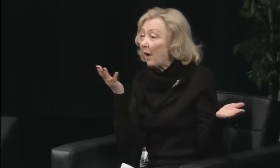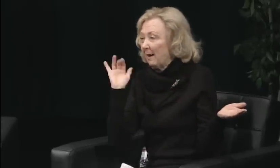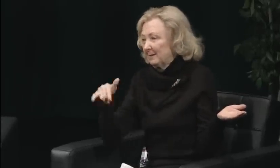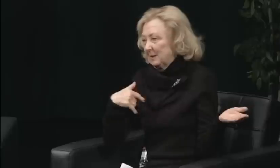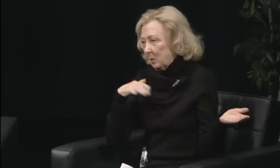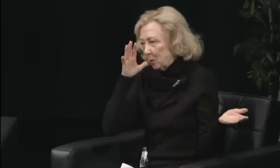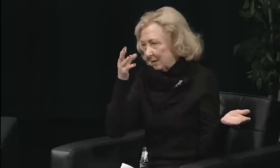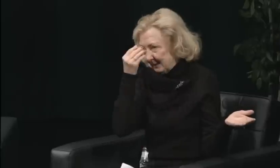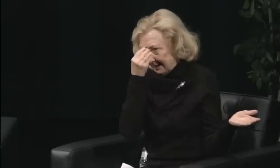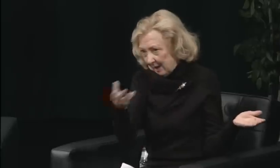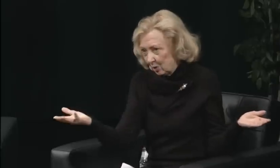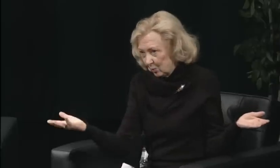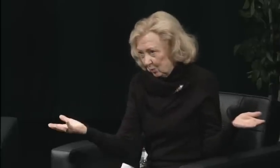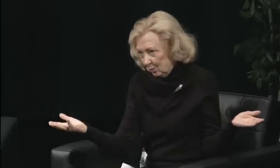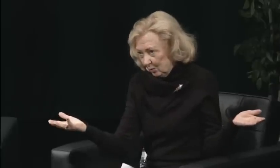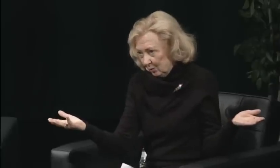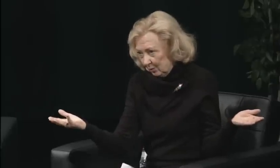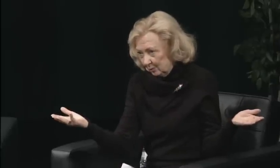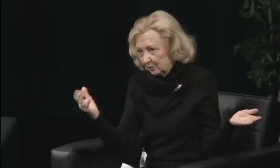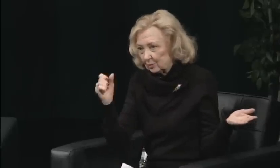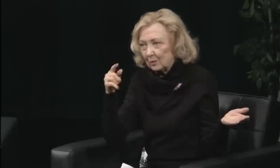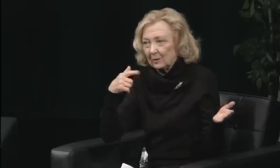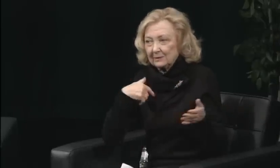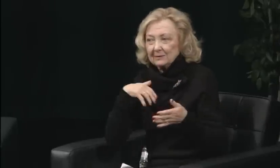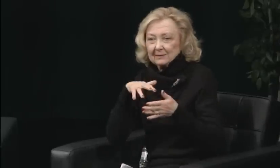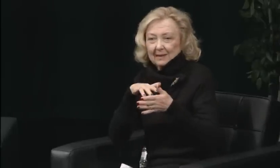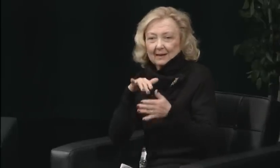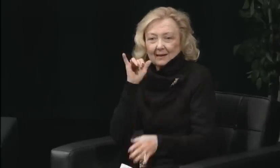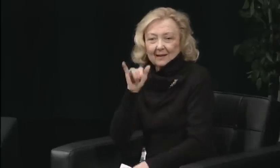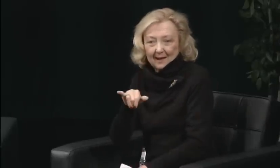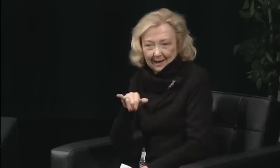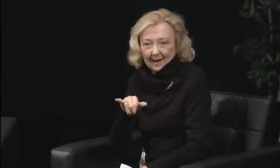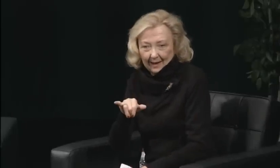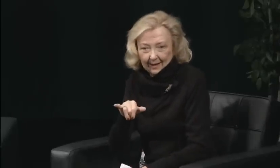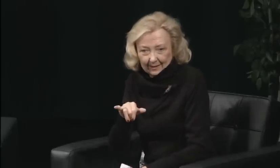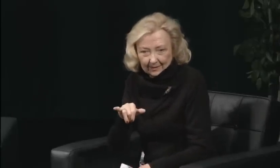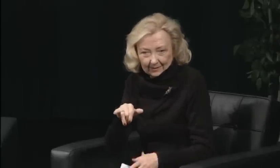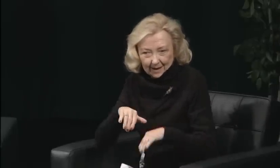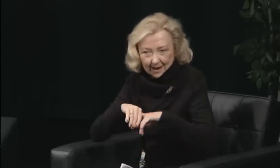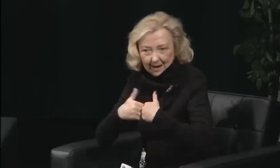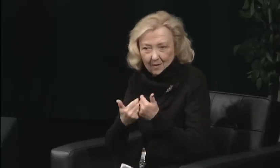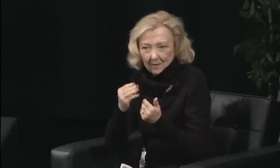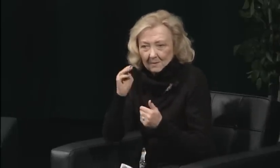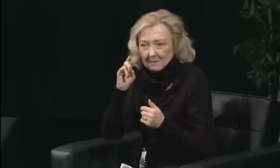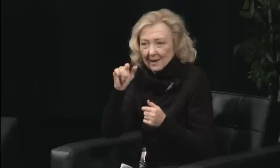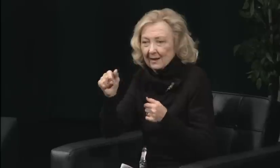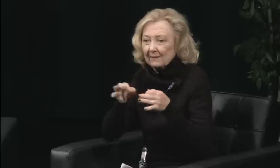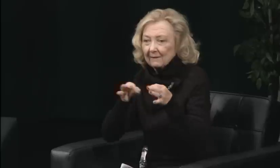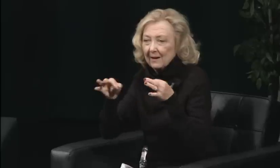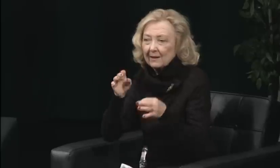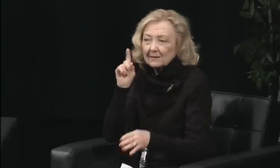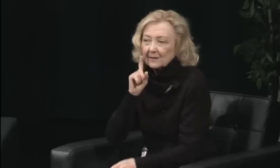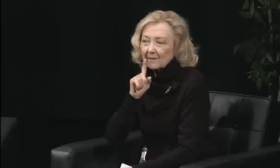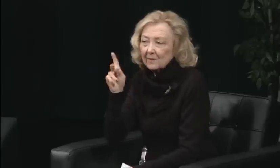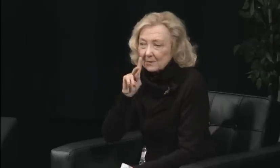and we started to work directly with those four students. I became their coach, so to speak,